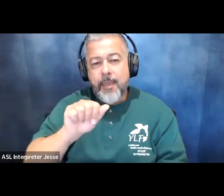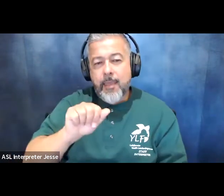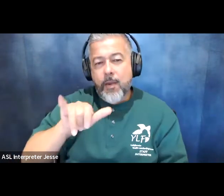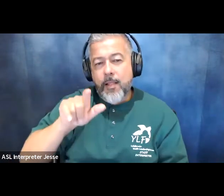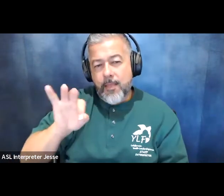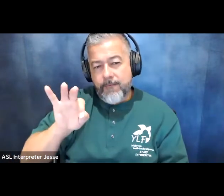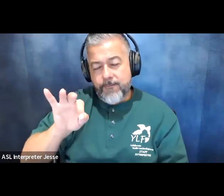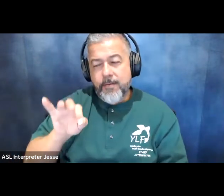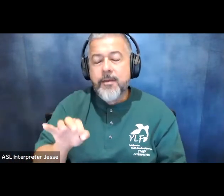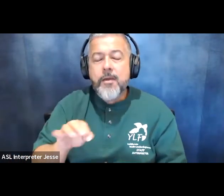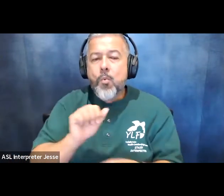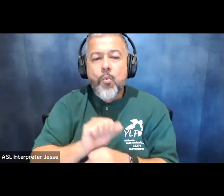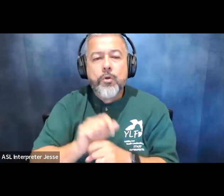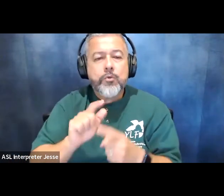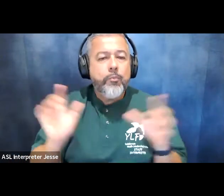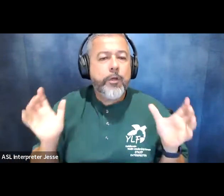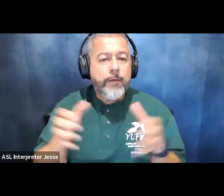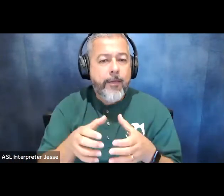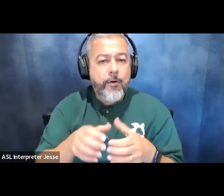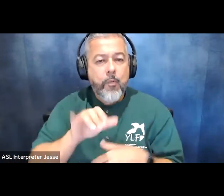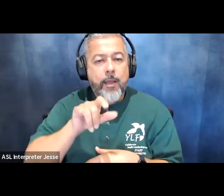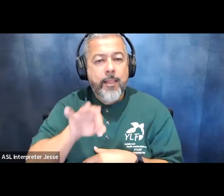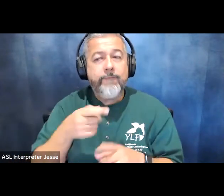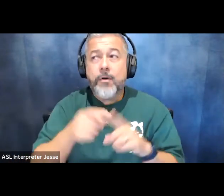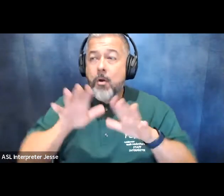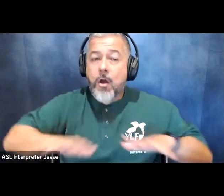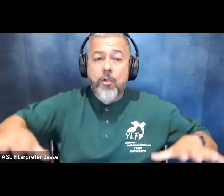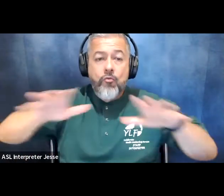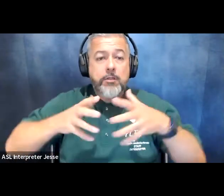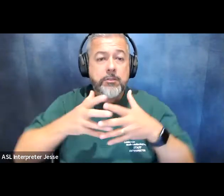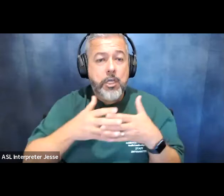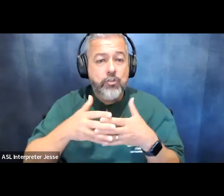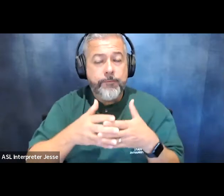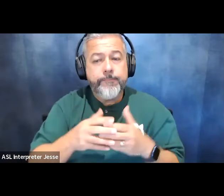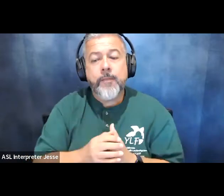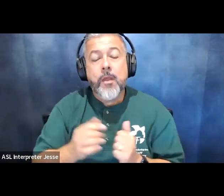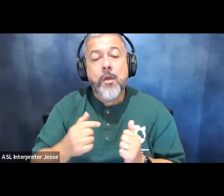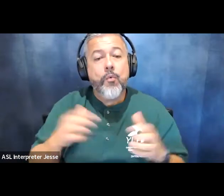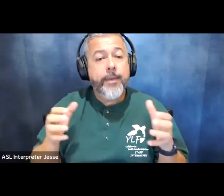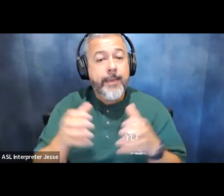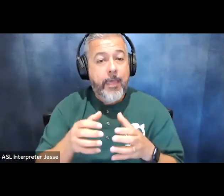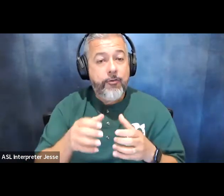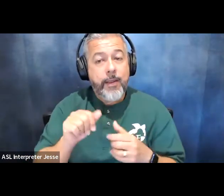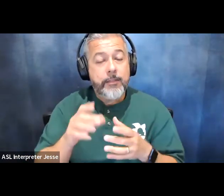works to bring together ylfs from across the country um we gather as coordinators once a month